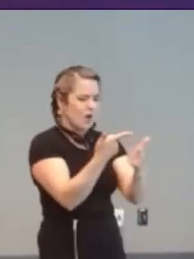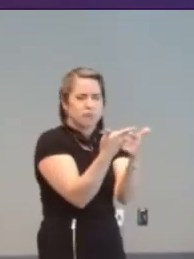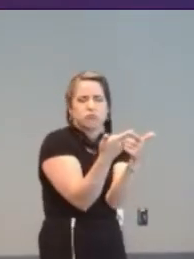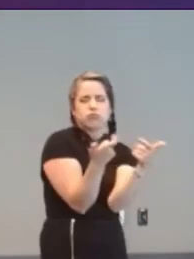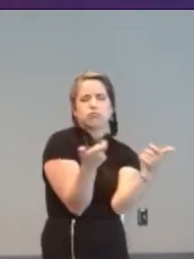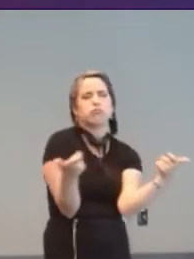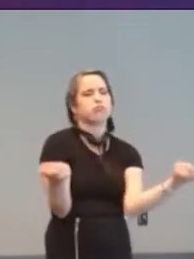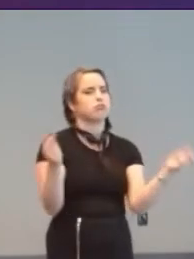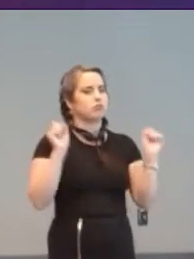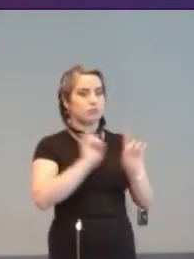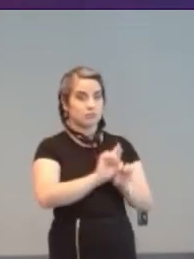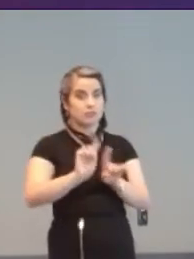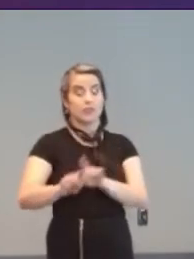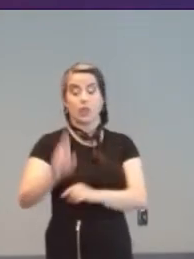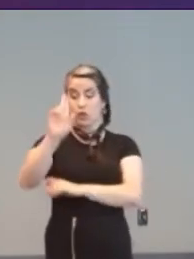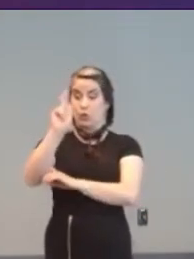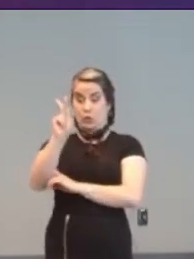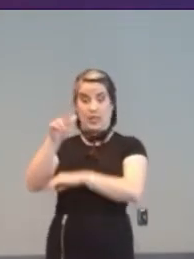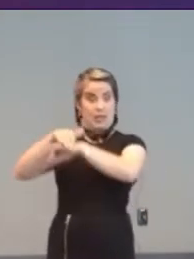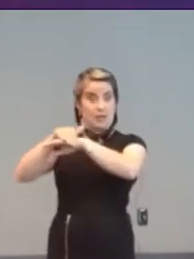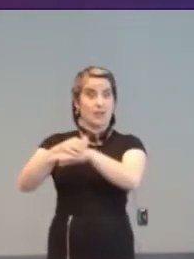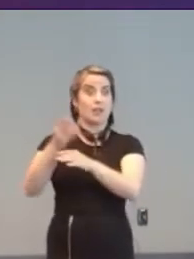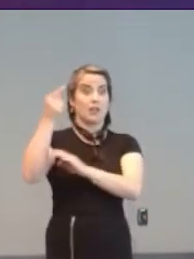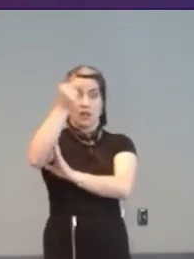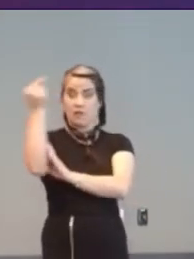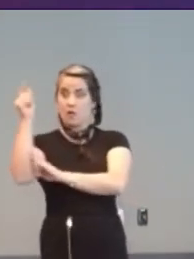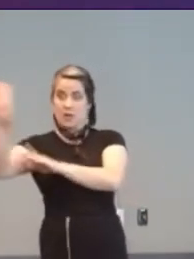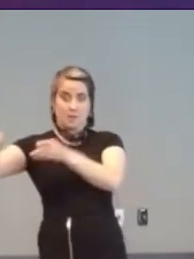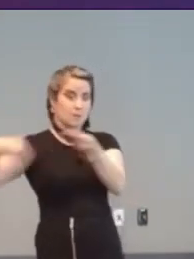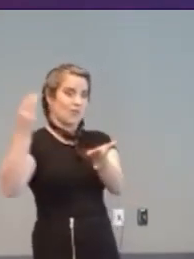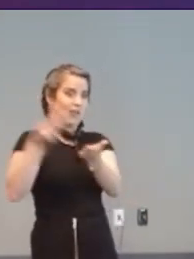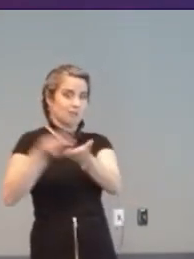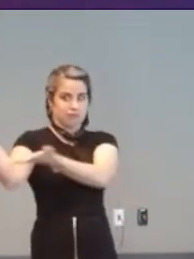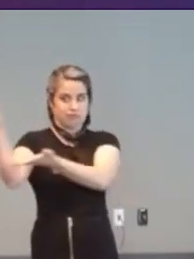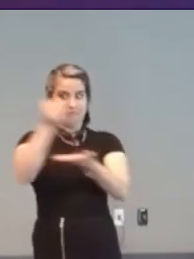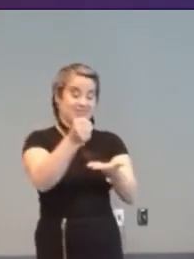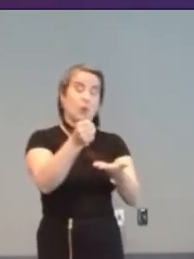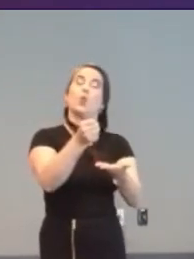This UK government funded approach, was visionary but expensive. Pitted against